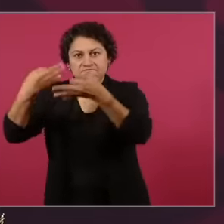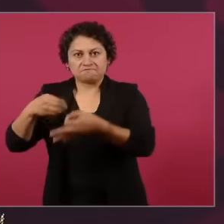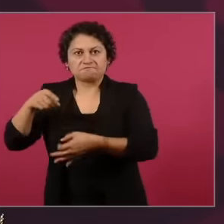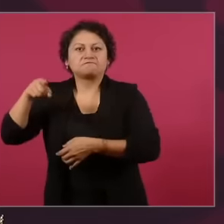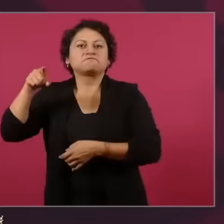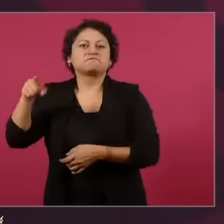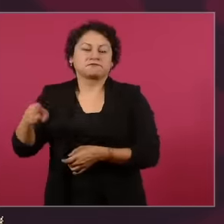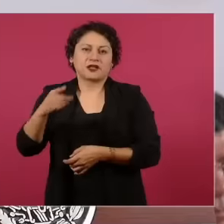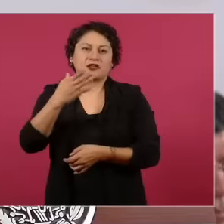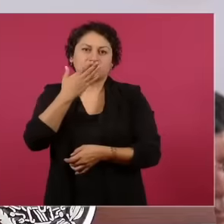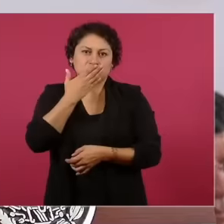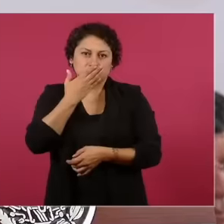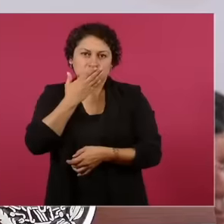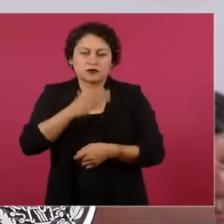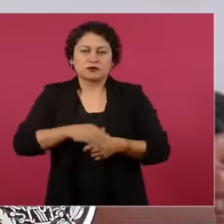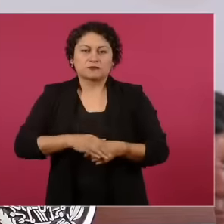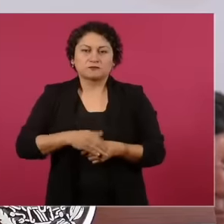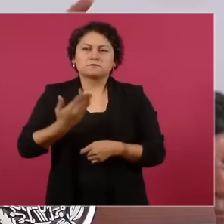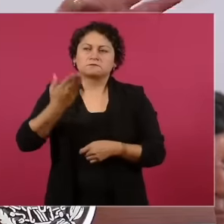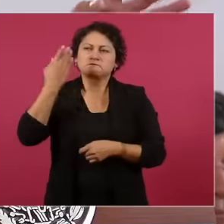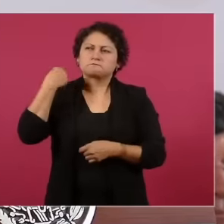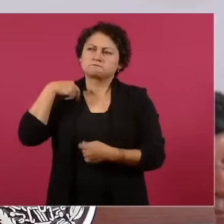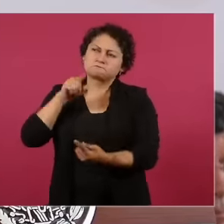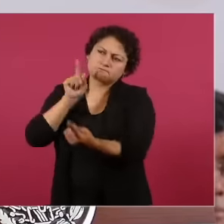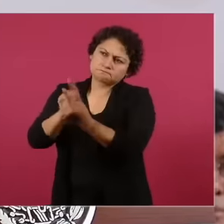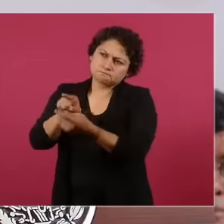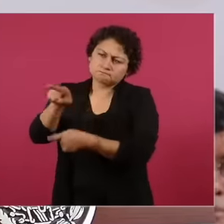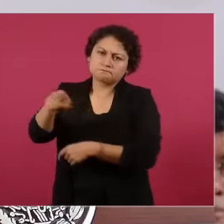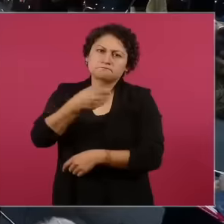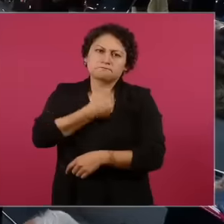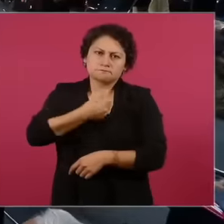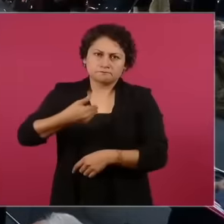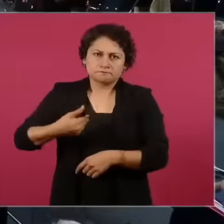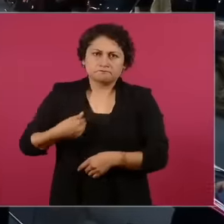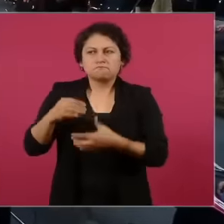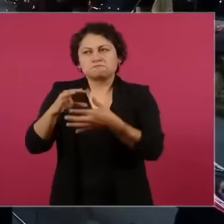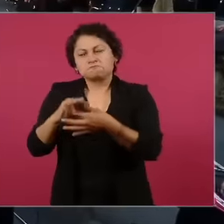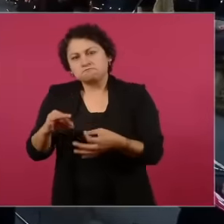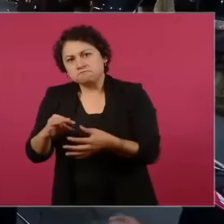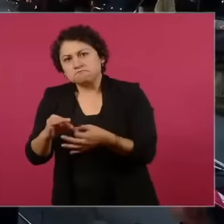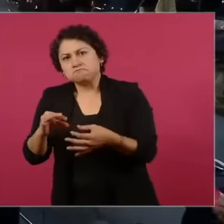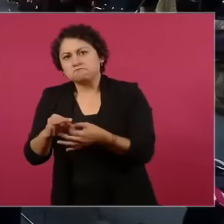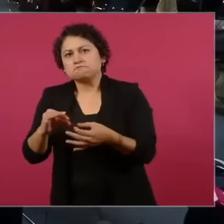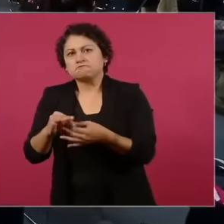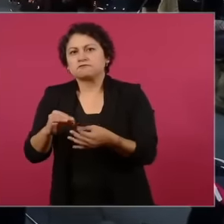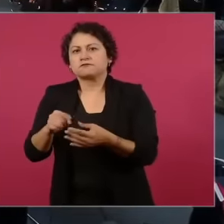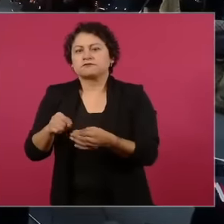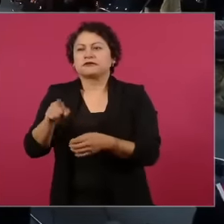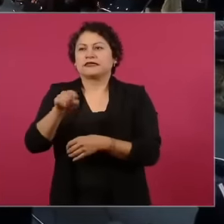I asked the president about this study that they were carrying out from the iteso headed by